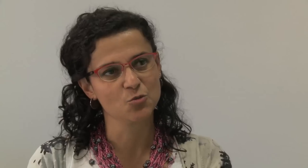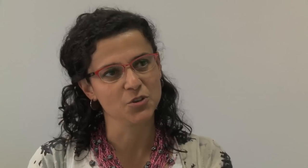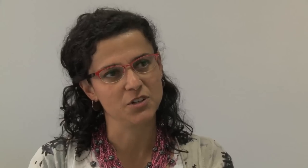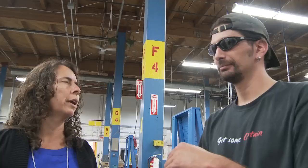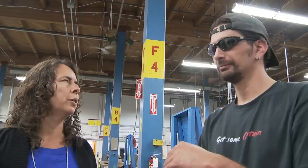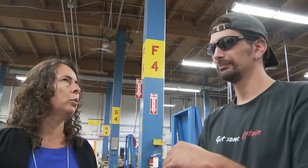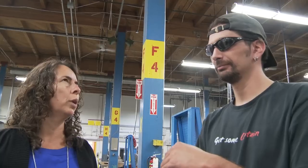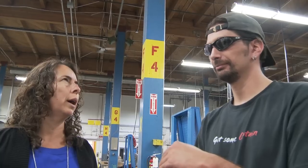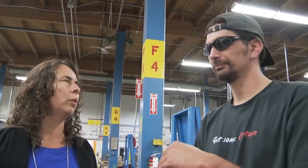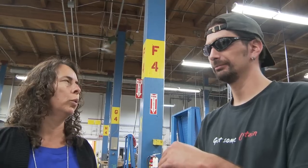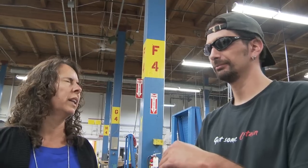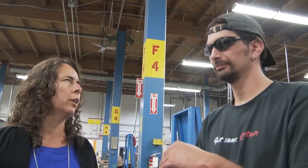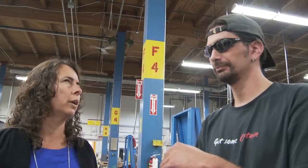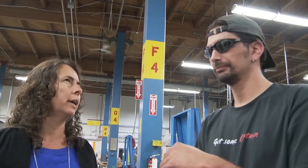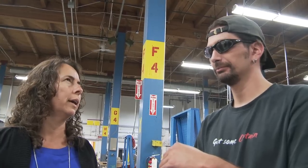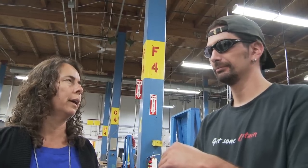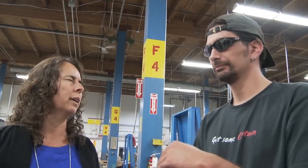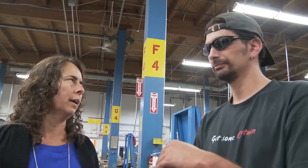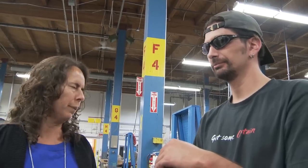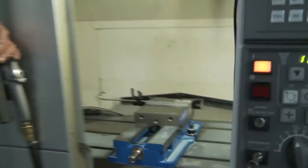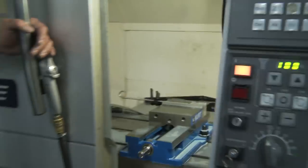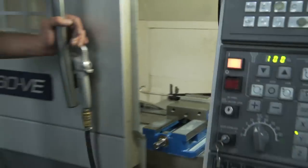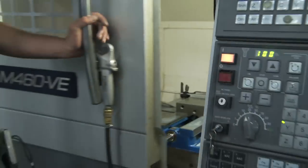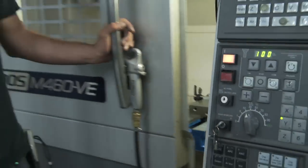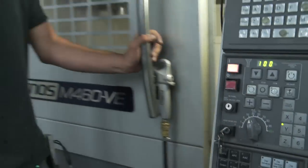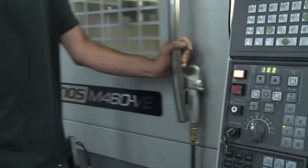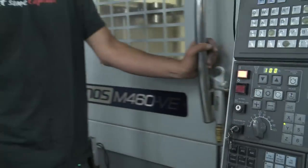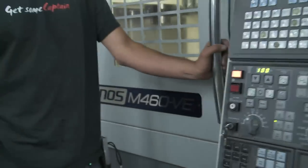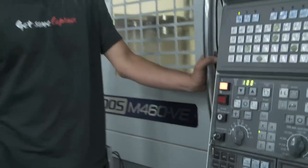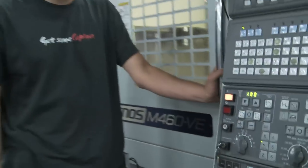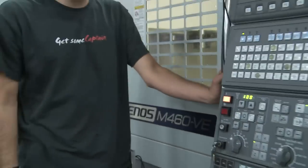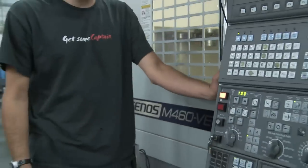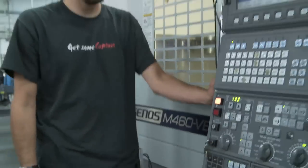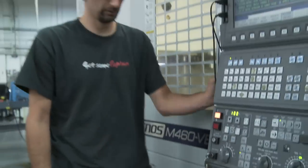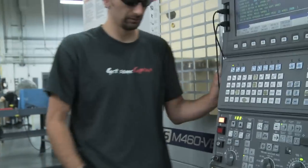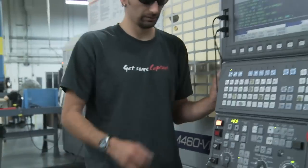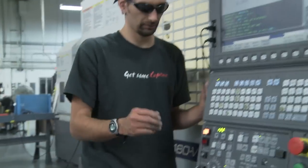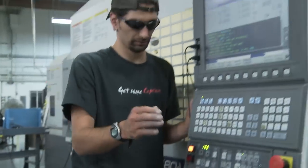There's a big community of people around the world that really believe that it's not about designing for people